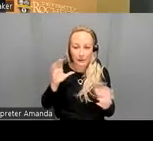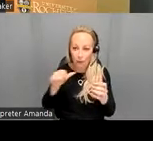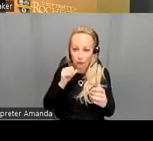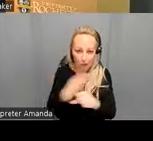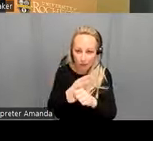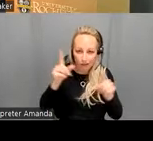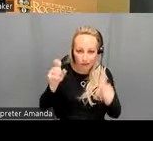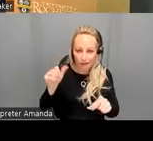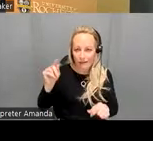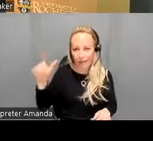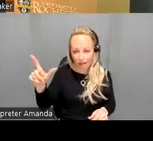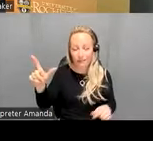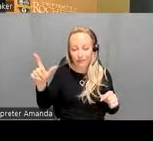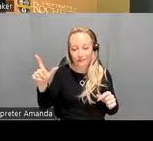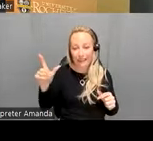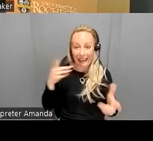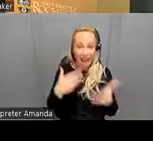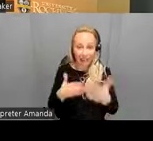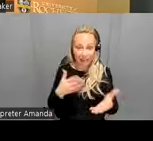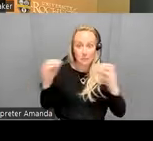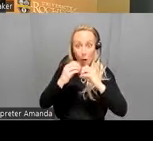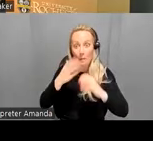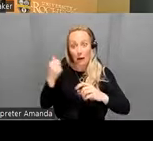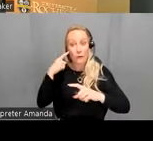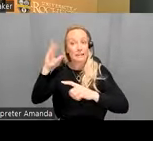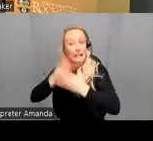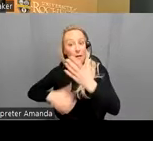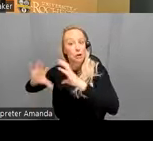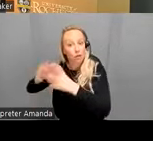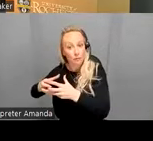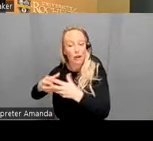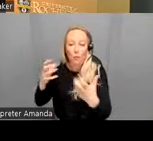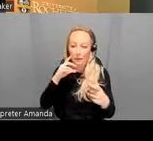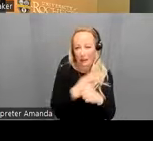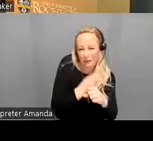if it's more better for for some groups you want to be using the test and so we're stuck